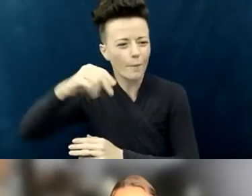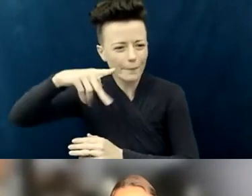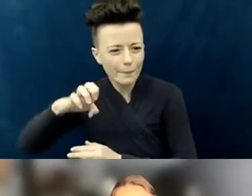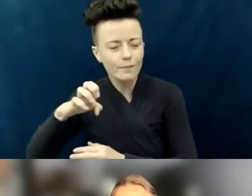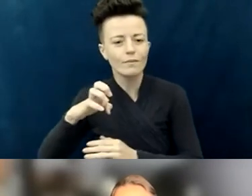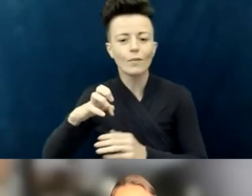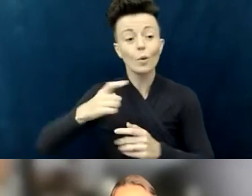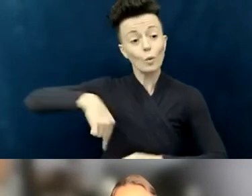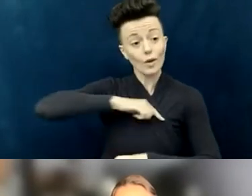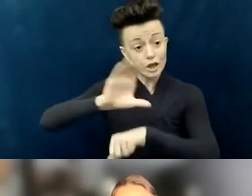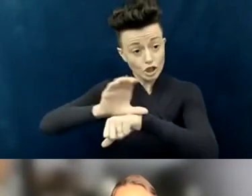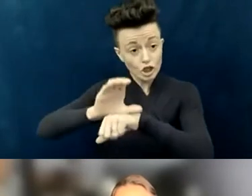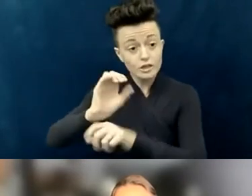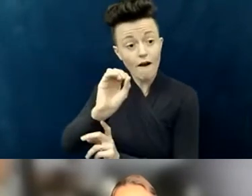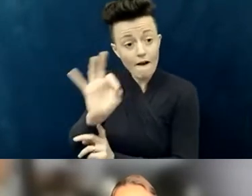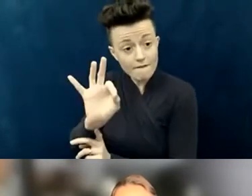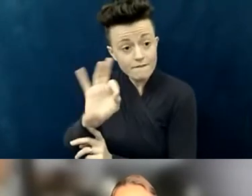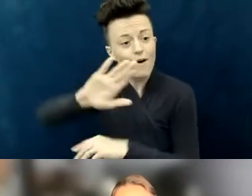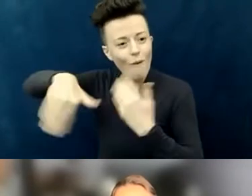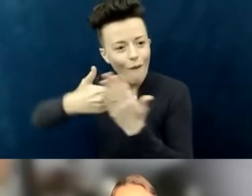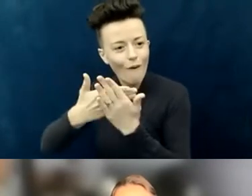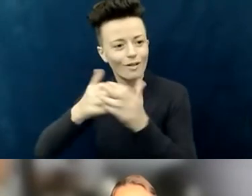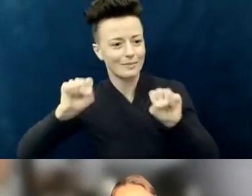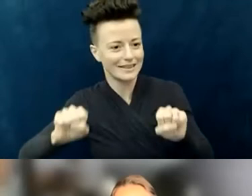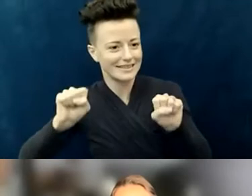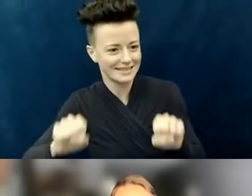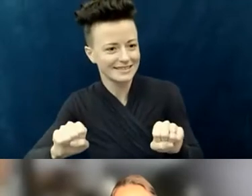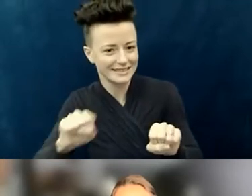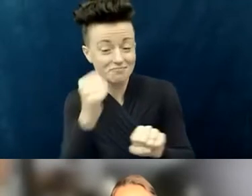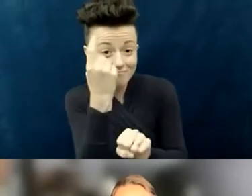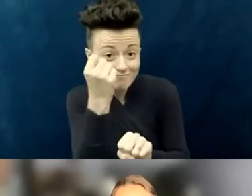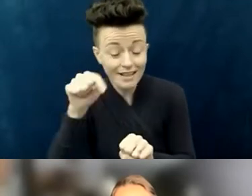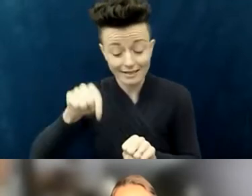The building that we share here with another church